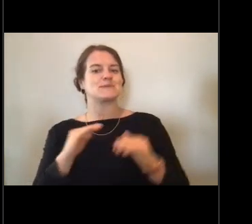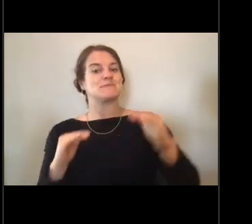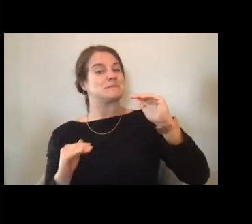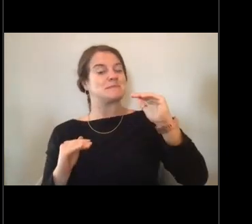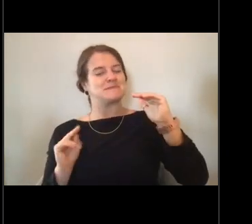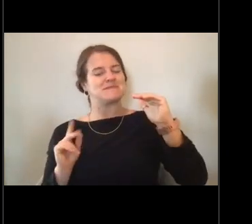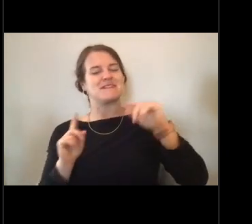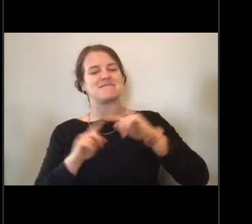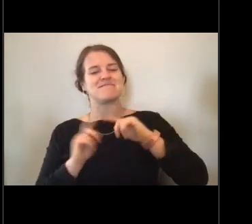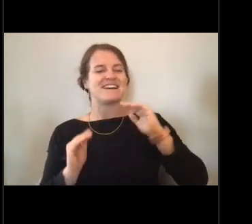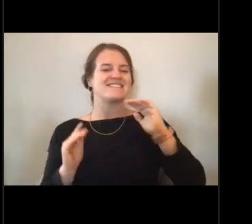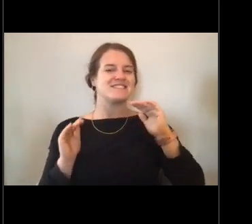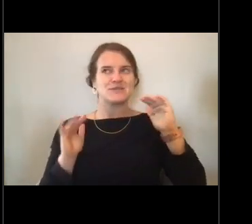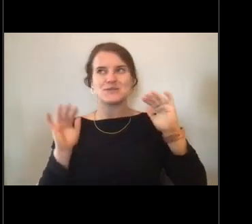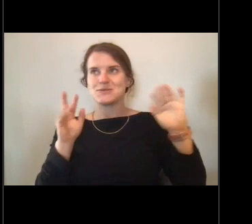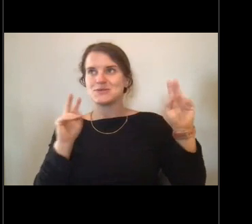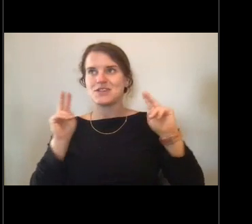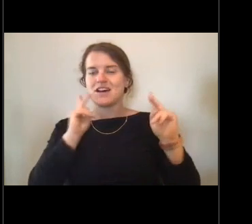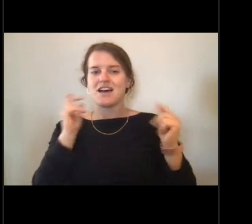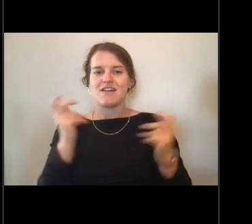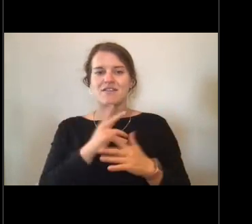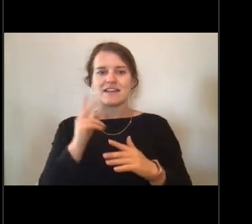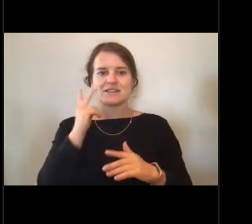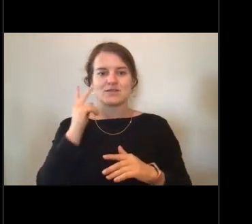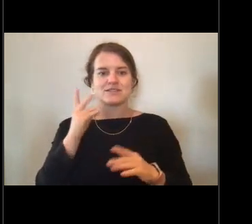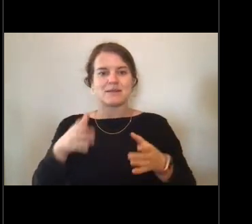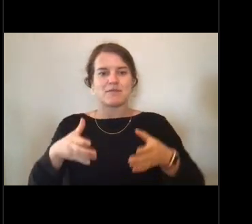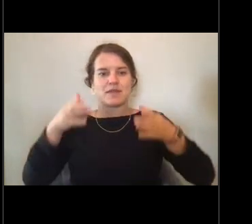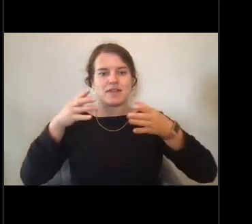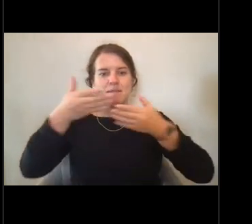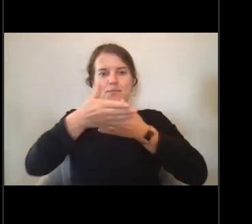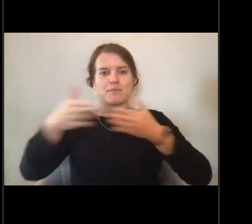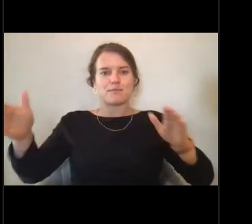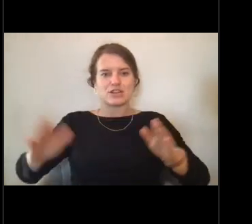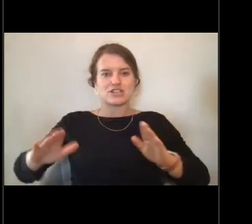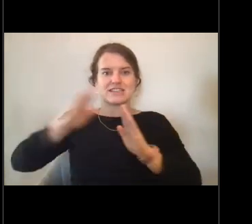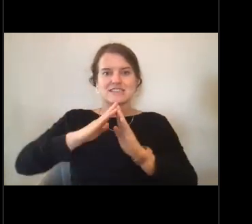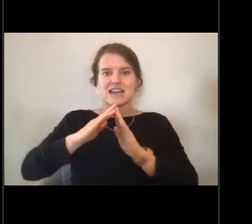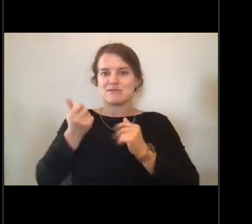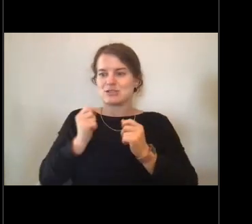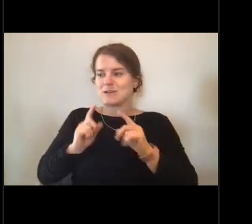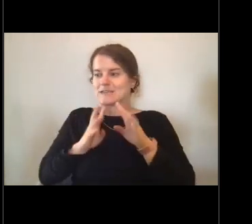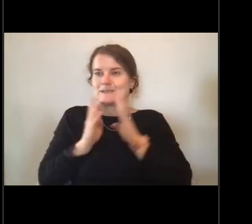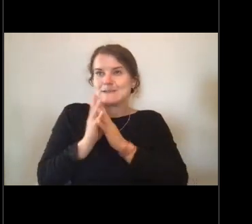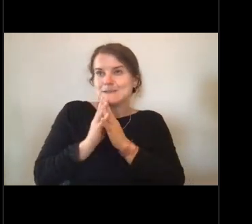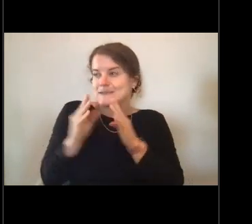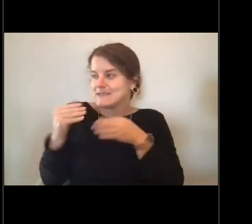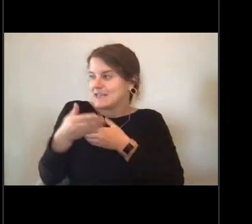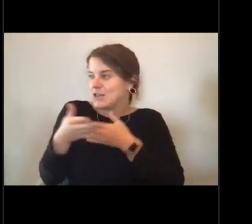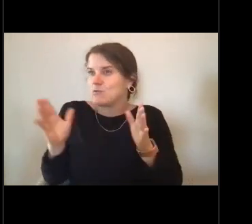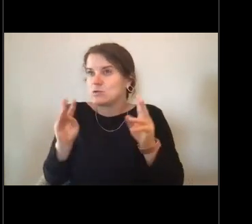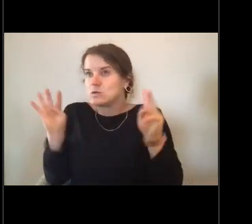and bumping into everybody in the dark because the entire ship is up there just to try to get a glance of it. It was pretty neat.